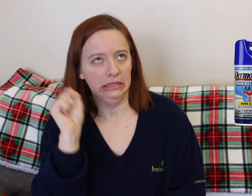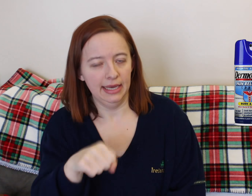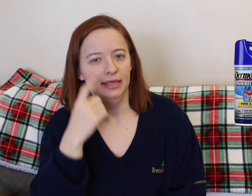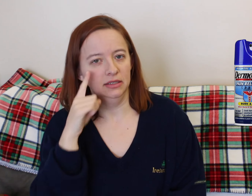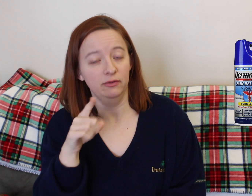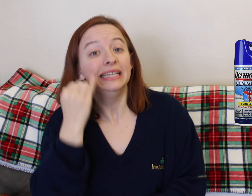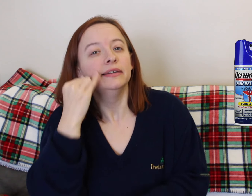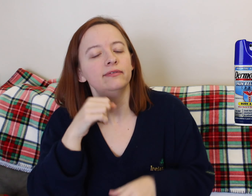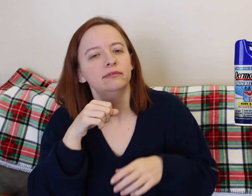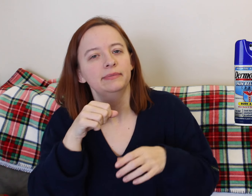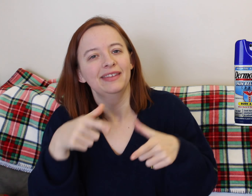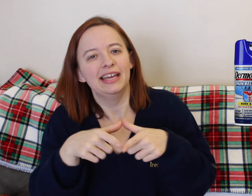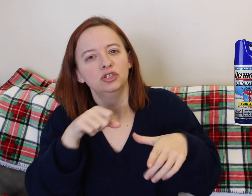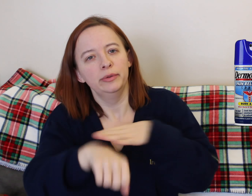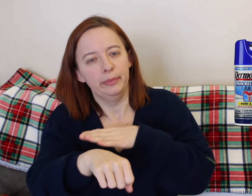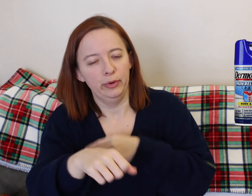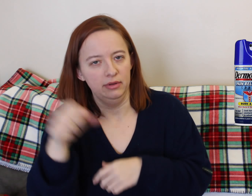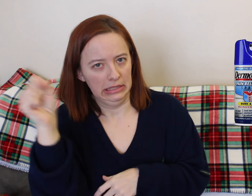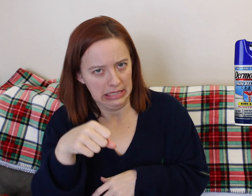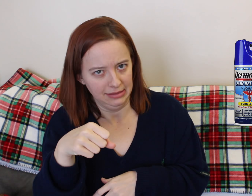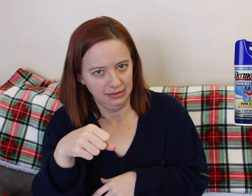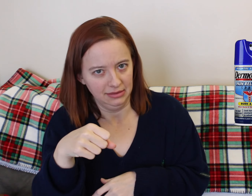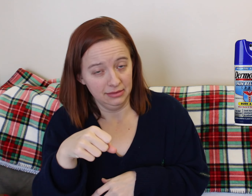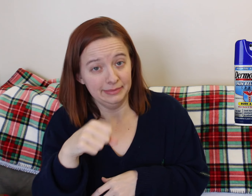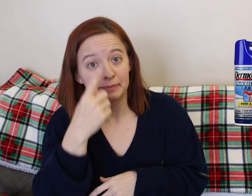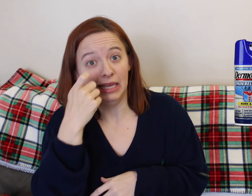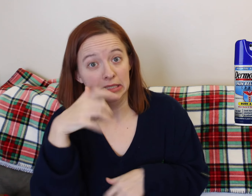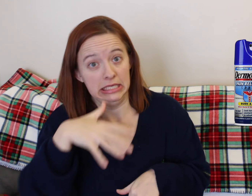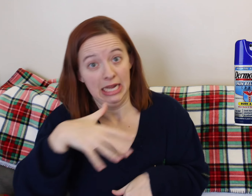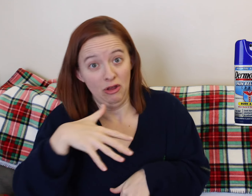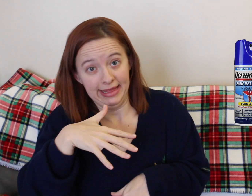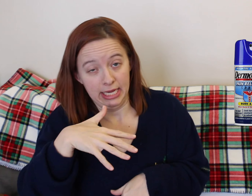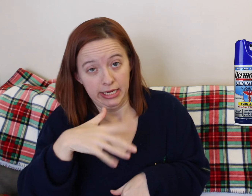YES! YES! That stuff is amazing!